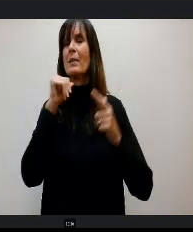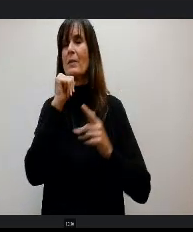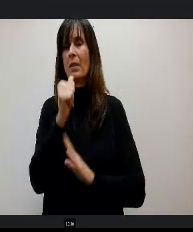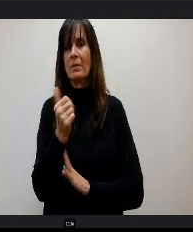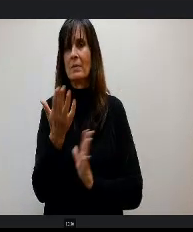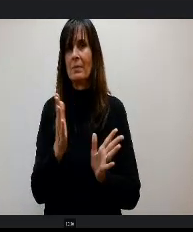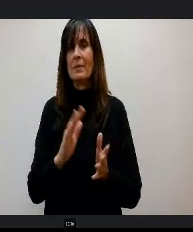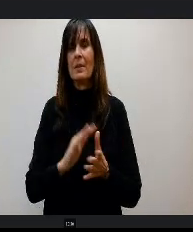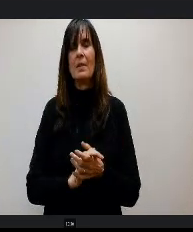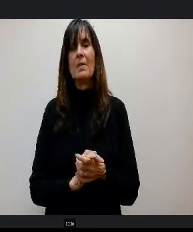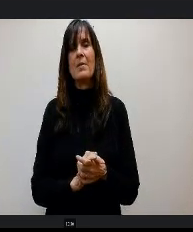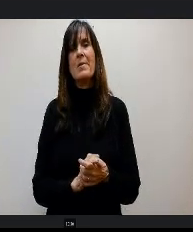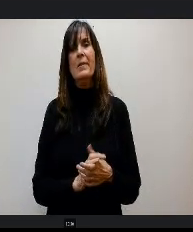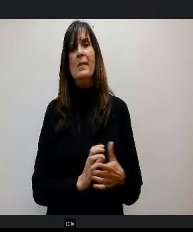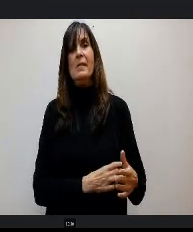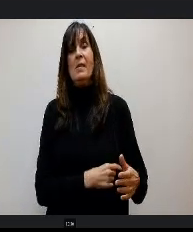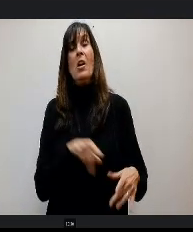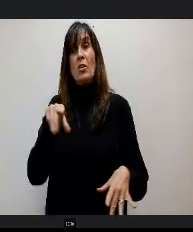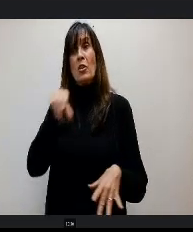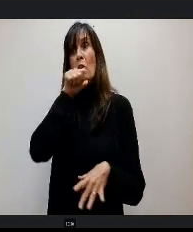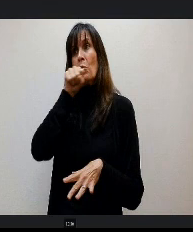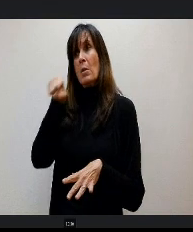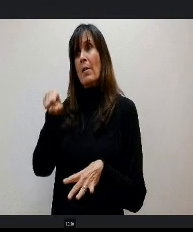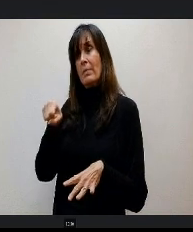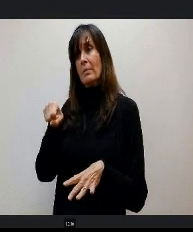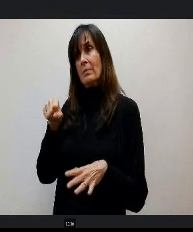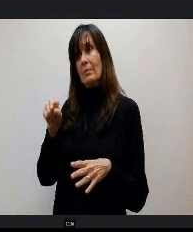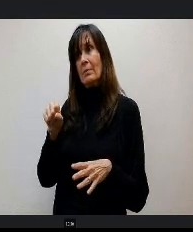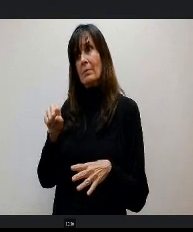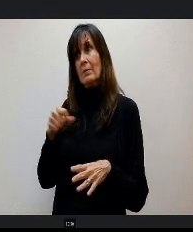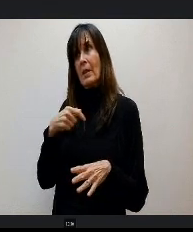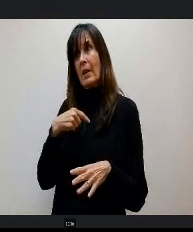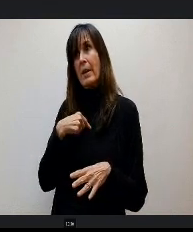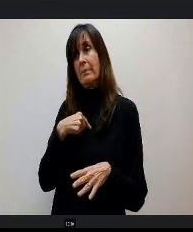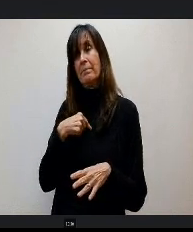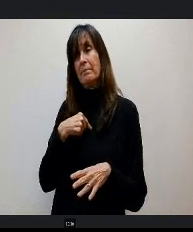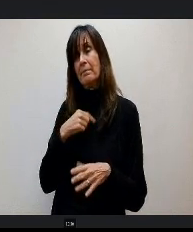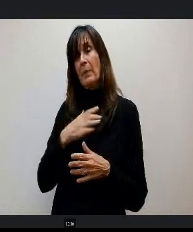love them. I stand here and just am in awe, OK